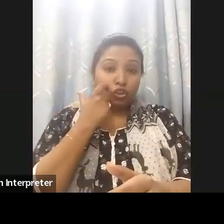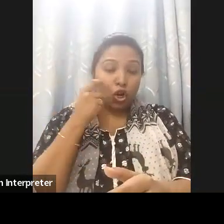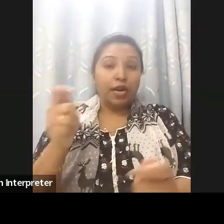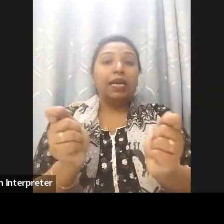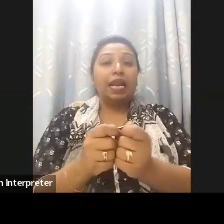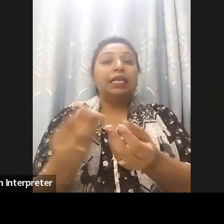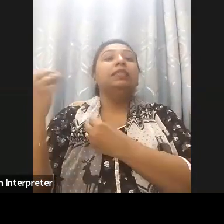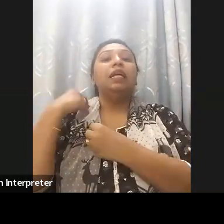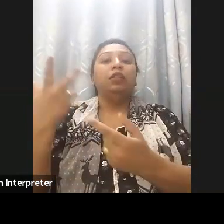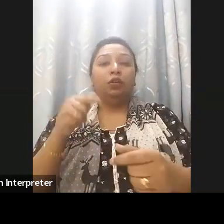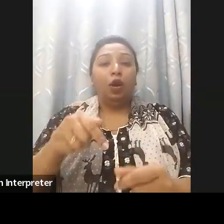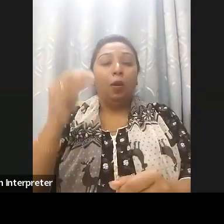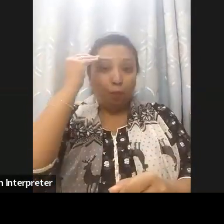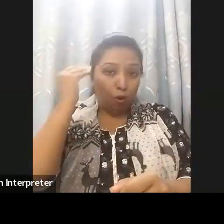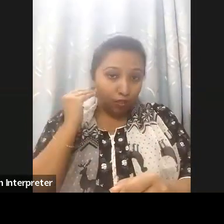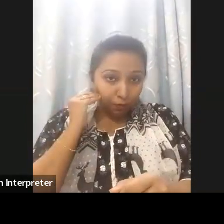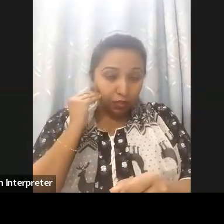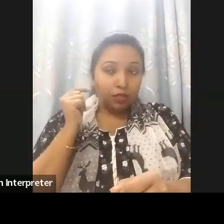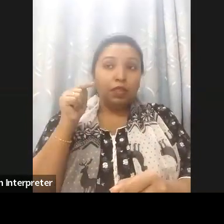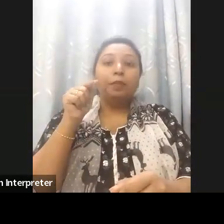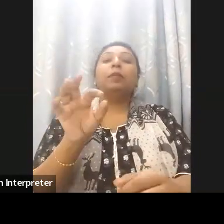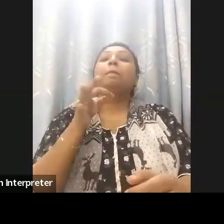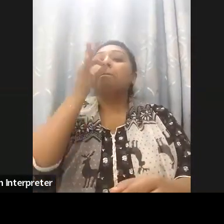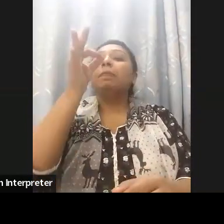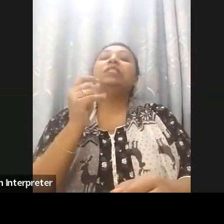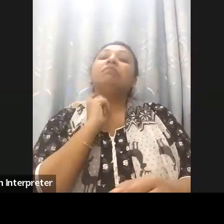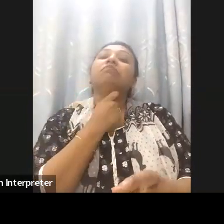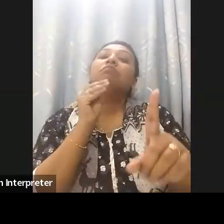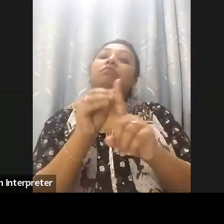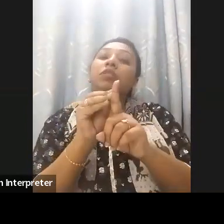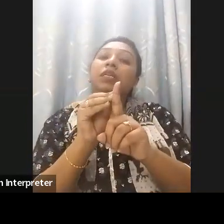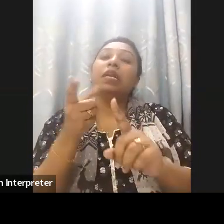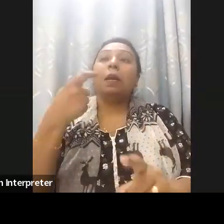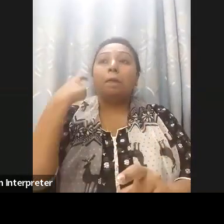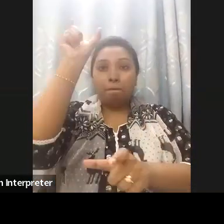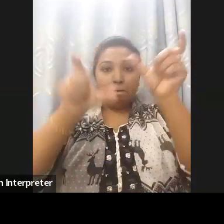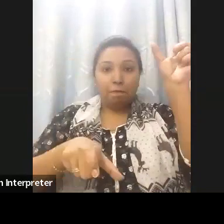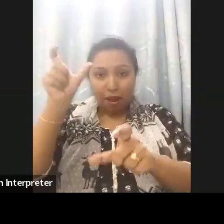and digital inclusion training uh to sensitize the individual and organization about the disability